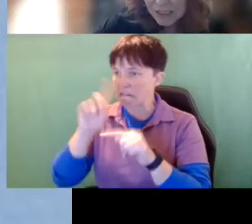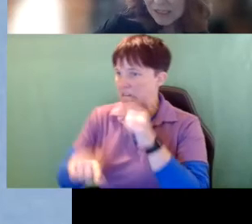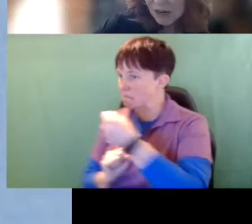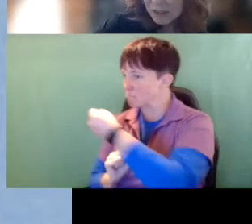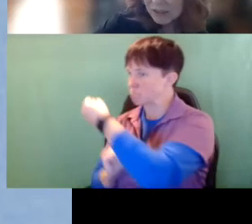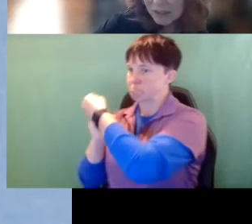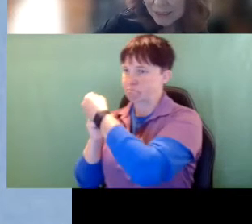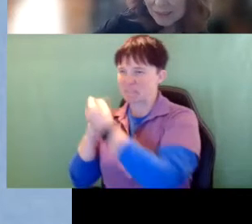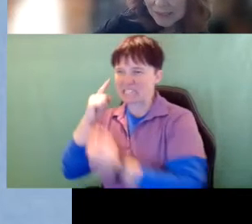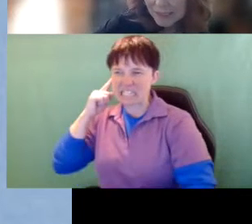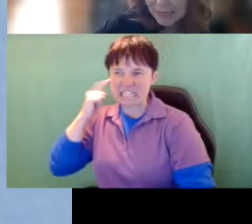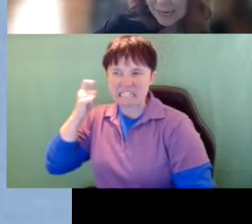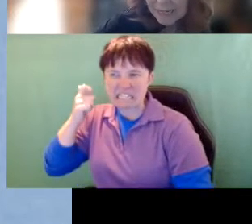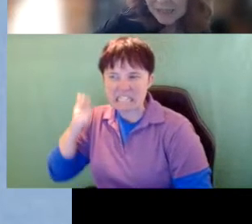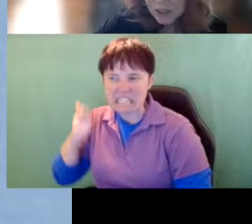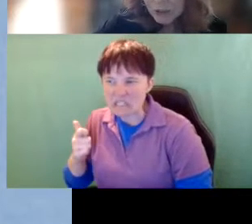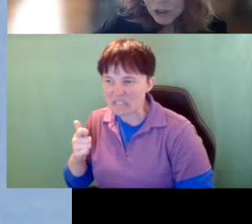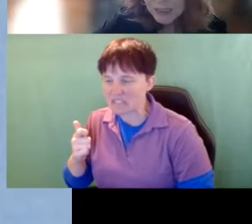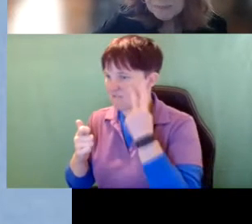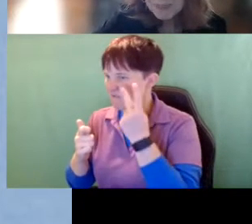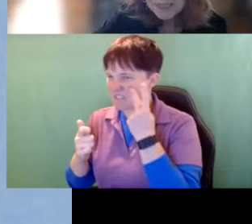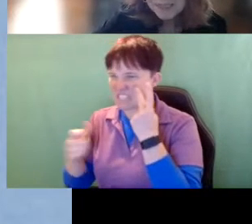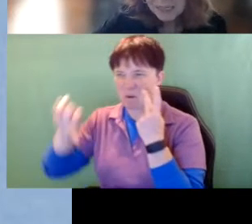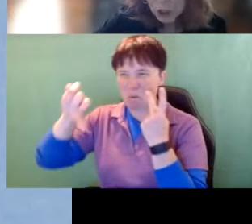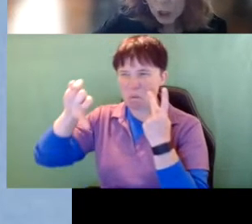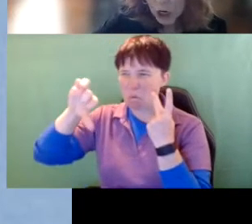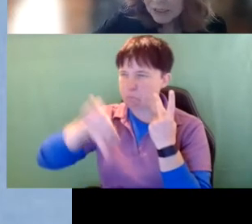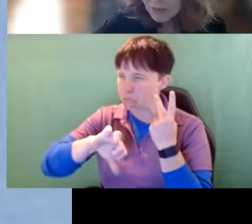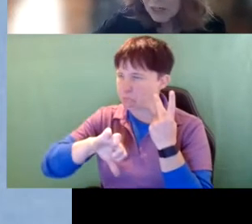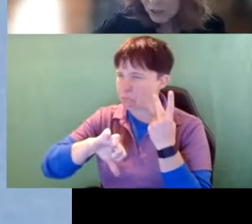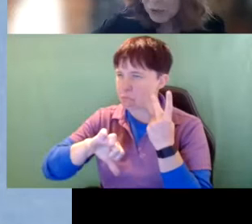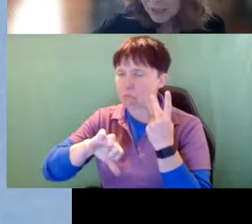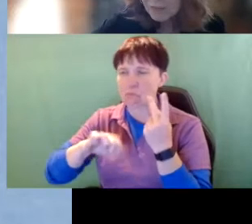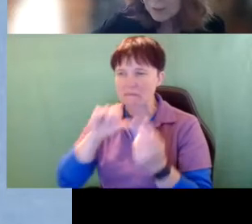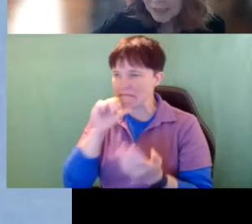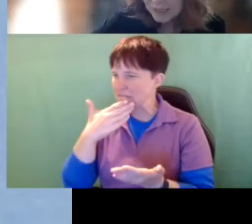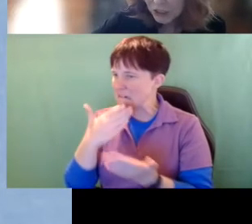is not good, and so she's missing lots of auditory information